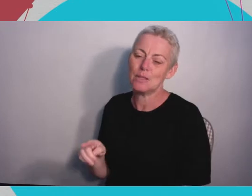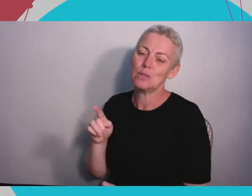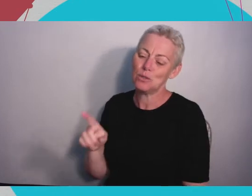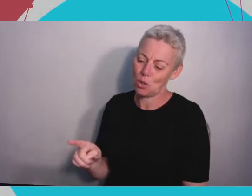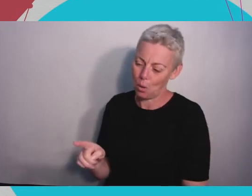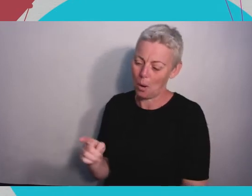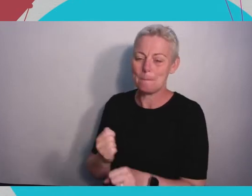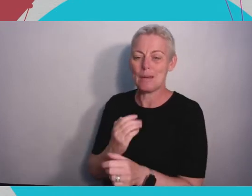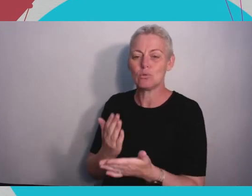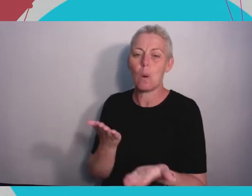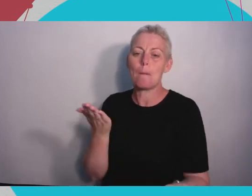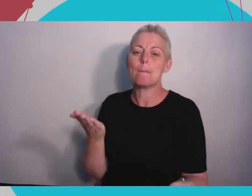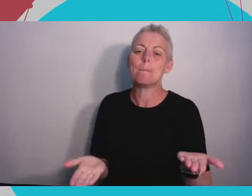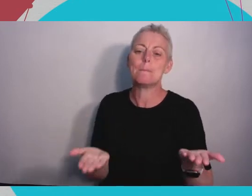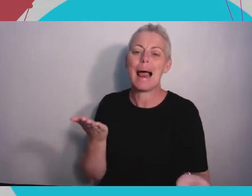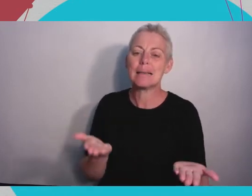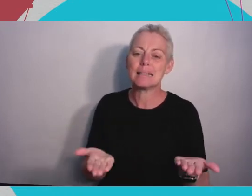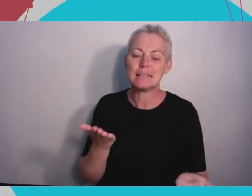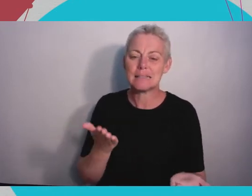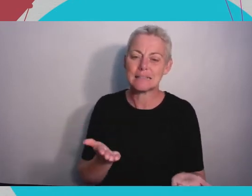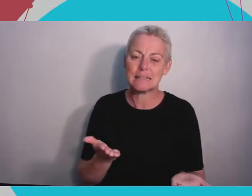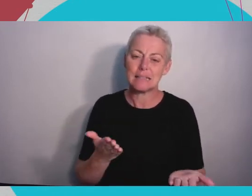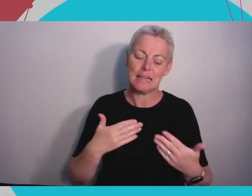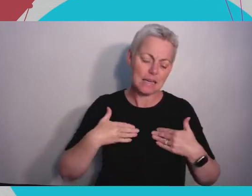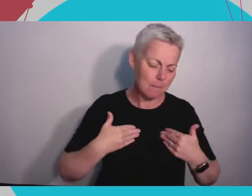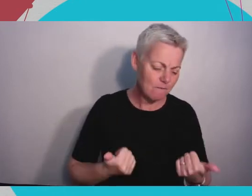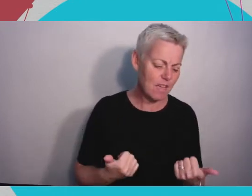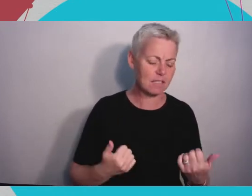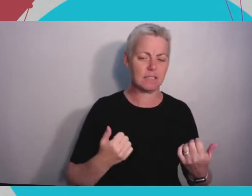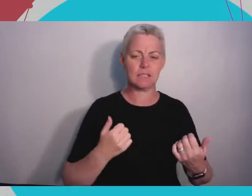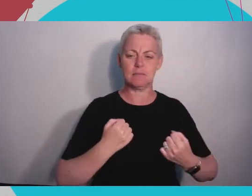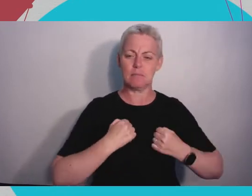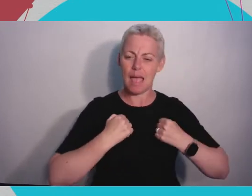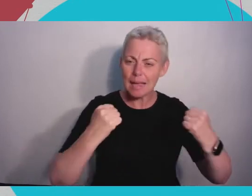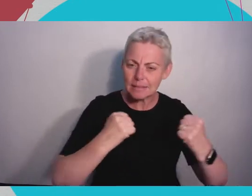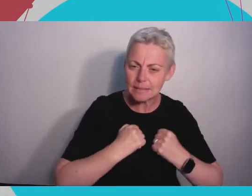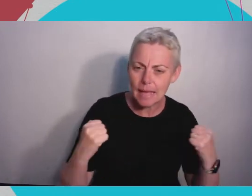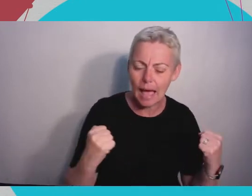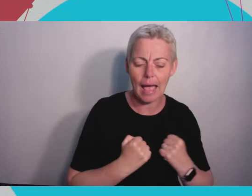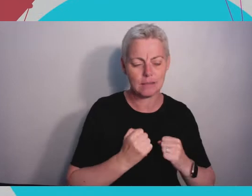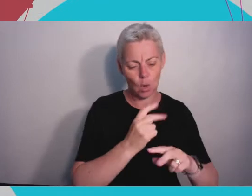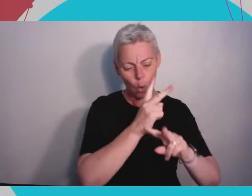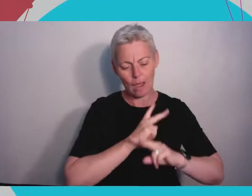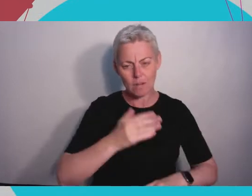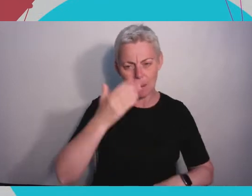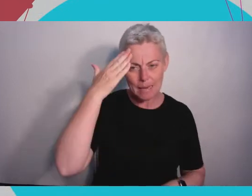looking after your mental health. Honestly the times where I lose motivation I go for